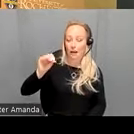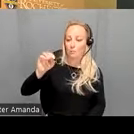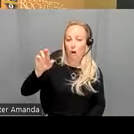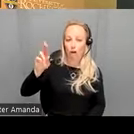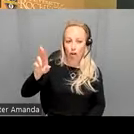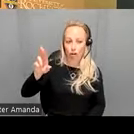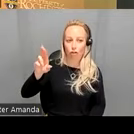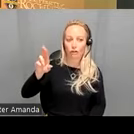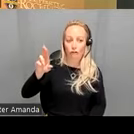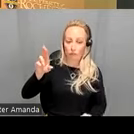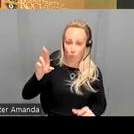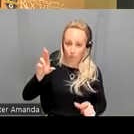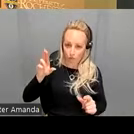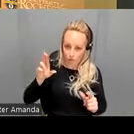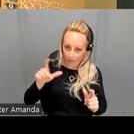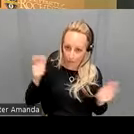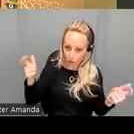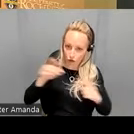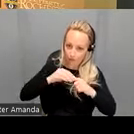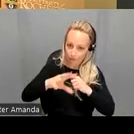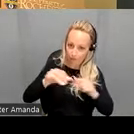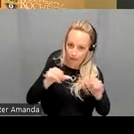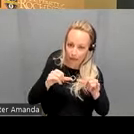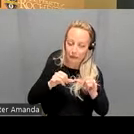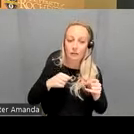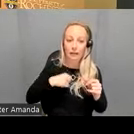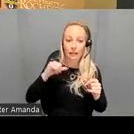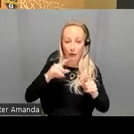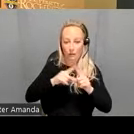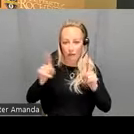obviously we need a large effect size uh that differentiates The psychosis patients from